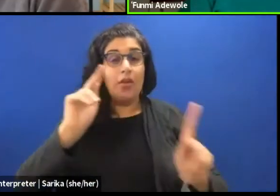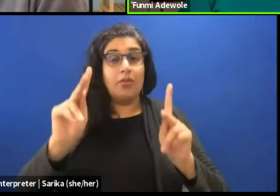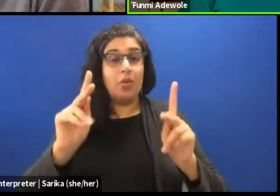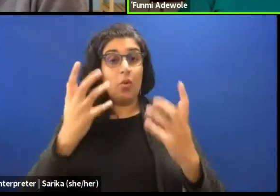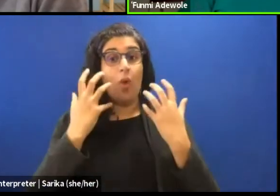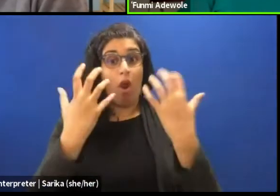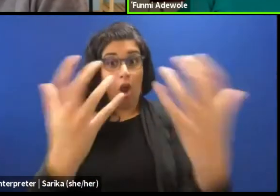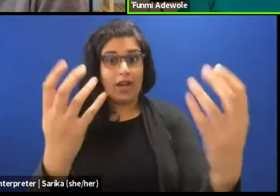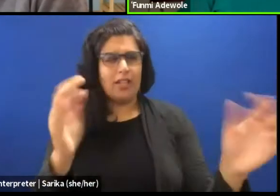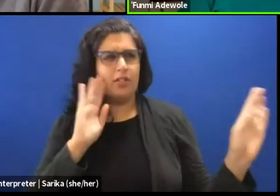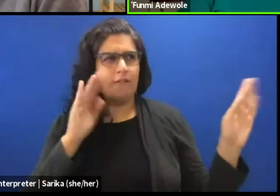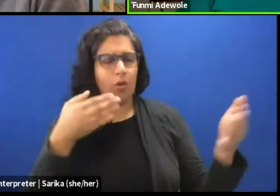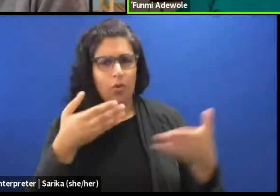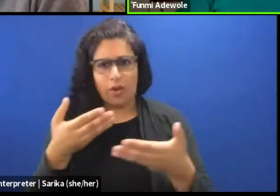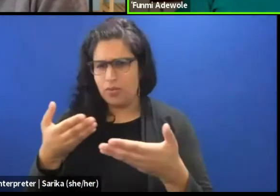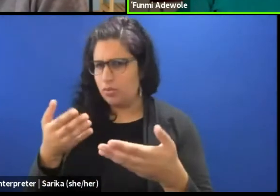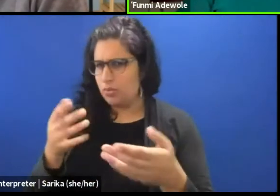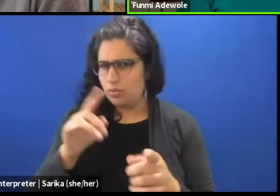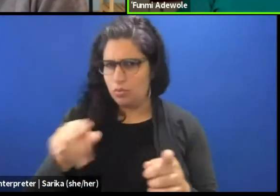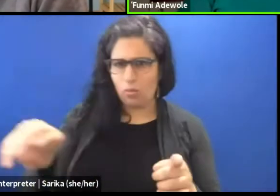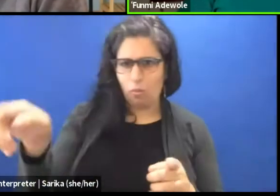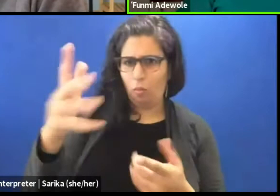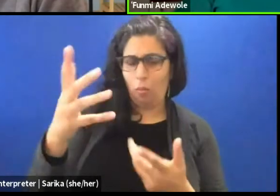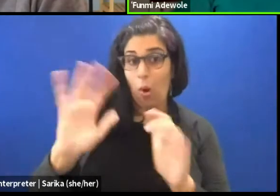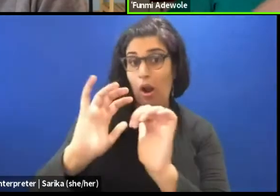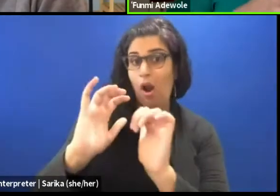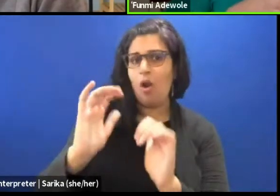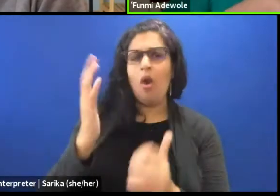And then you start to say or how can we imbue